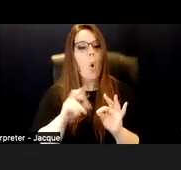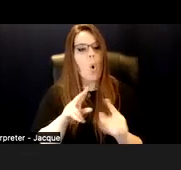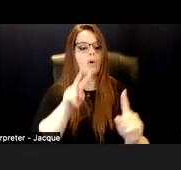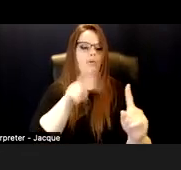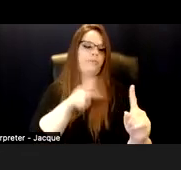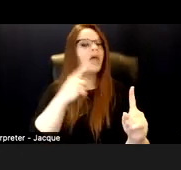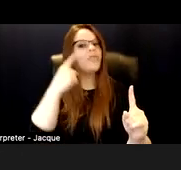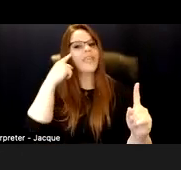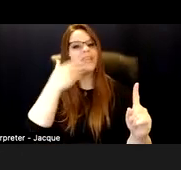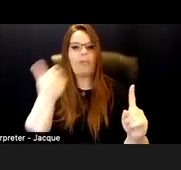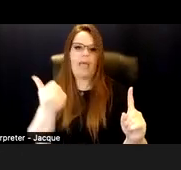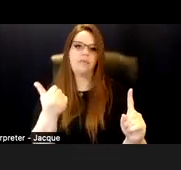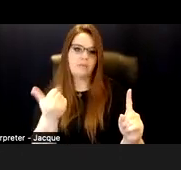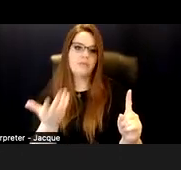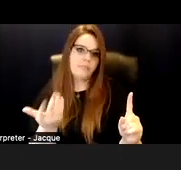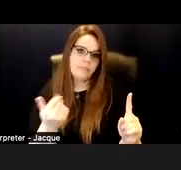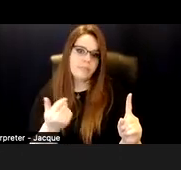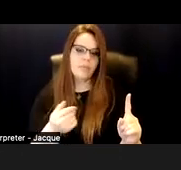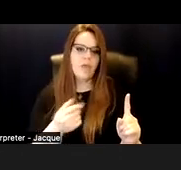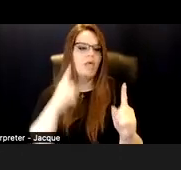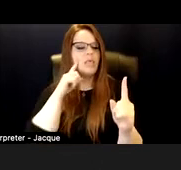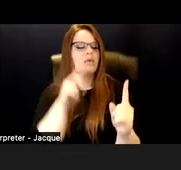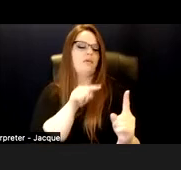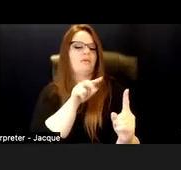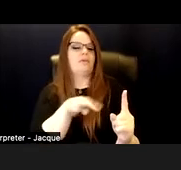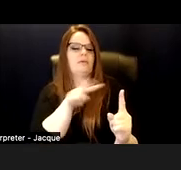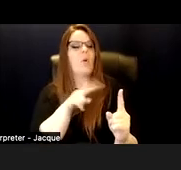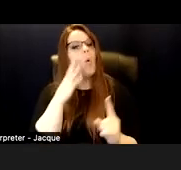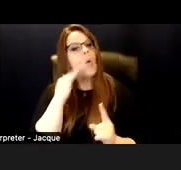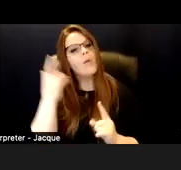So think, why would a reasonable, kind person